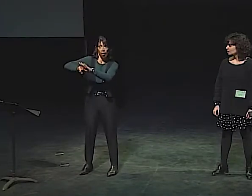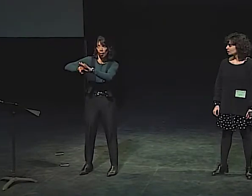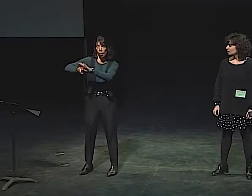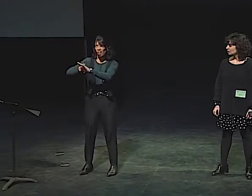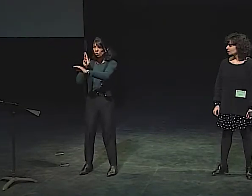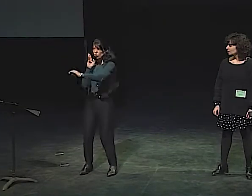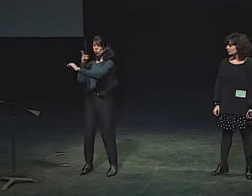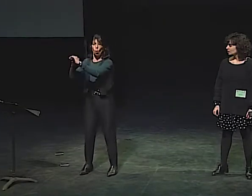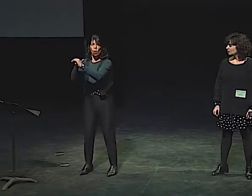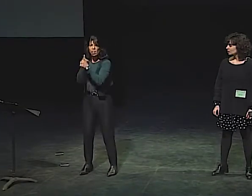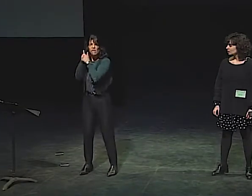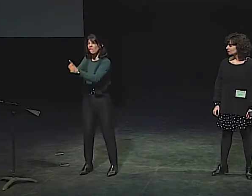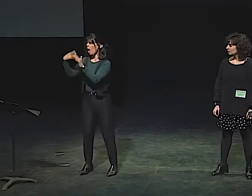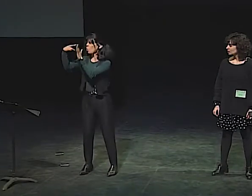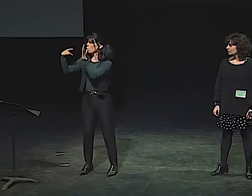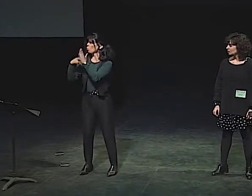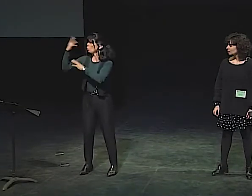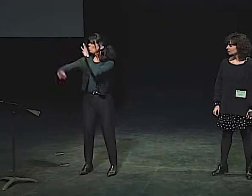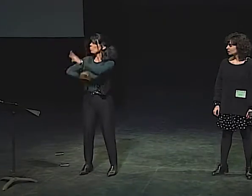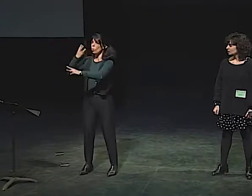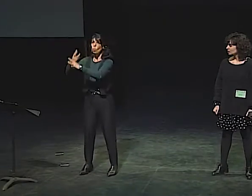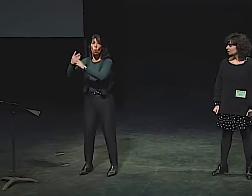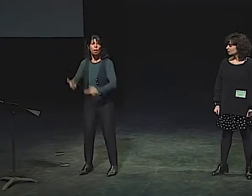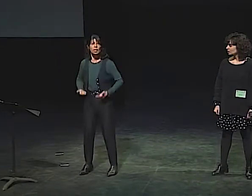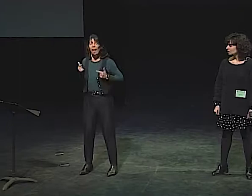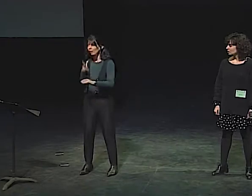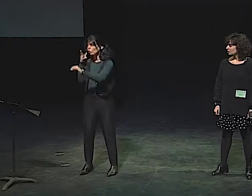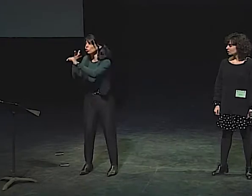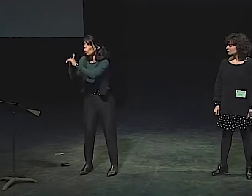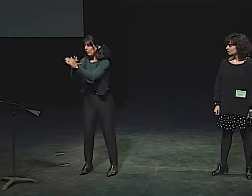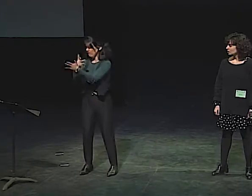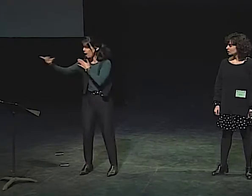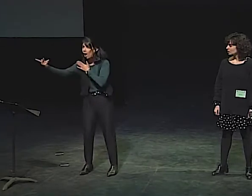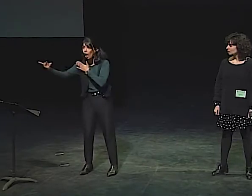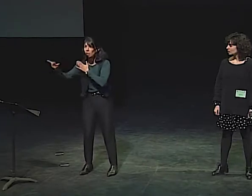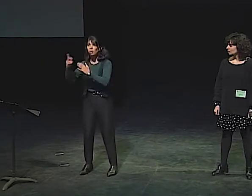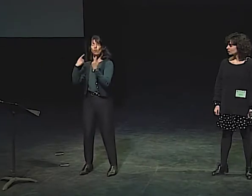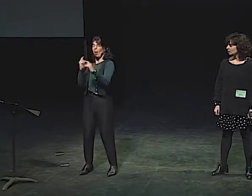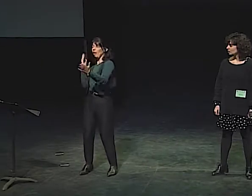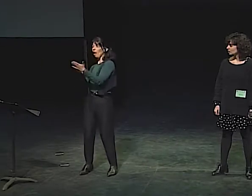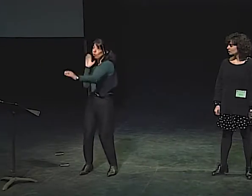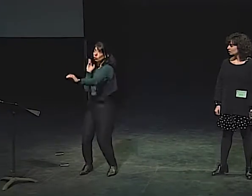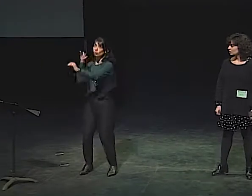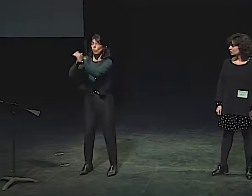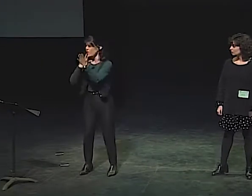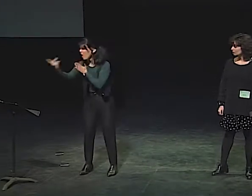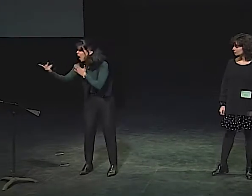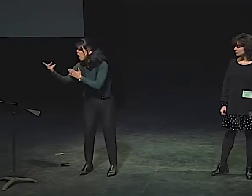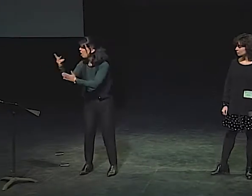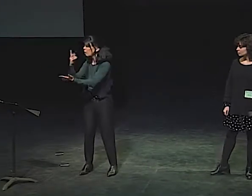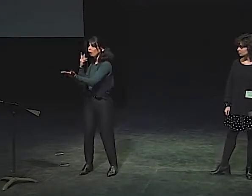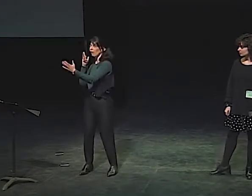THEY TRIED TO JOIN THE, QUOTE, NORMAL SOCIETY AND FOLLOW THE RULES. AND THEY FAILED.